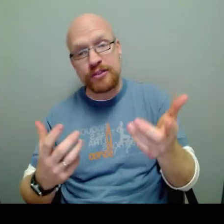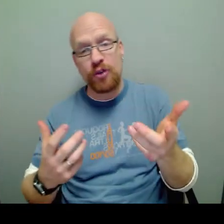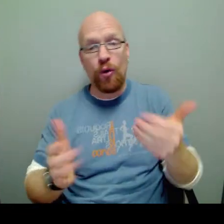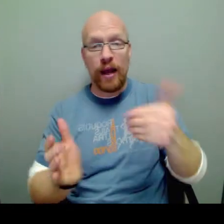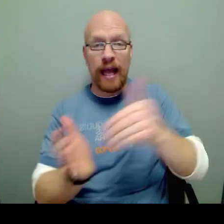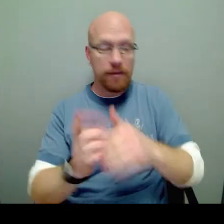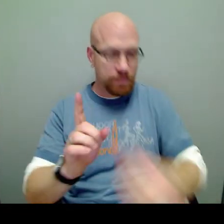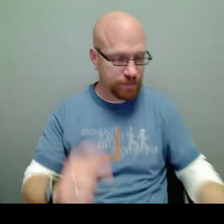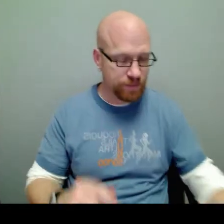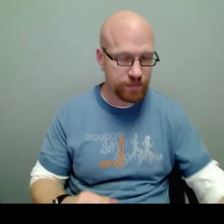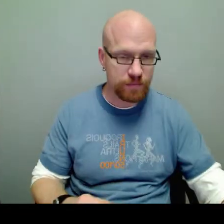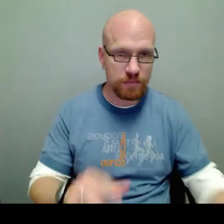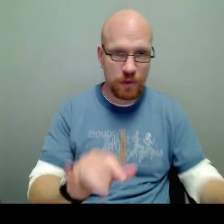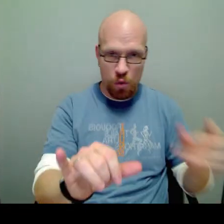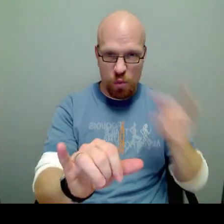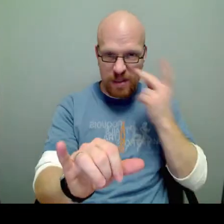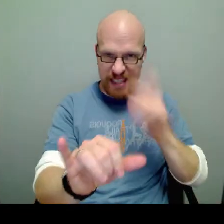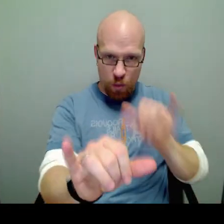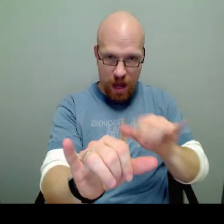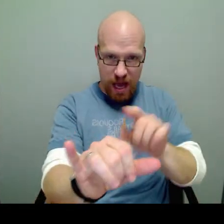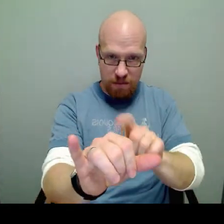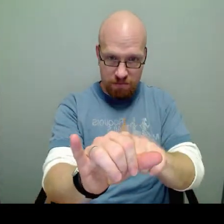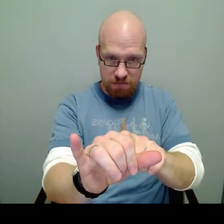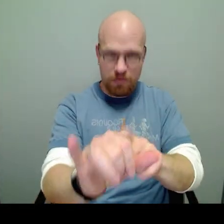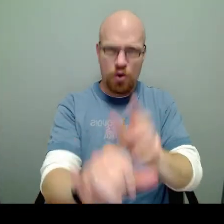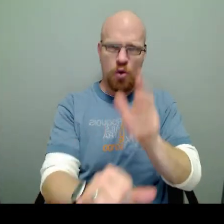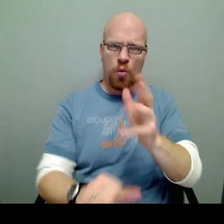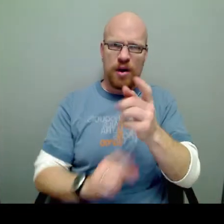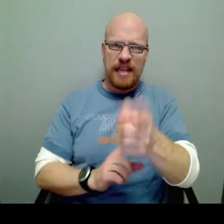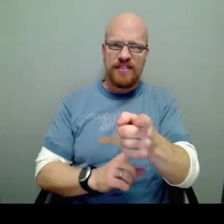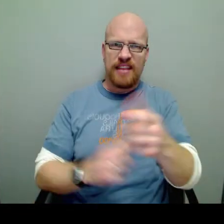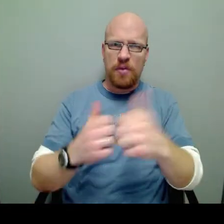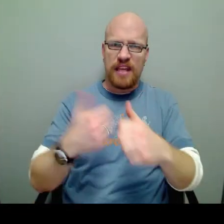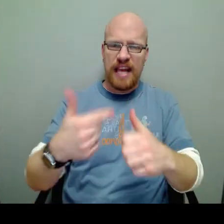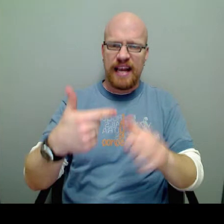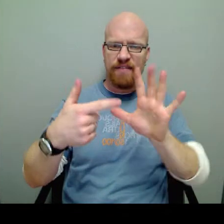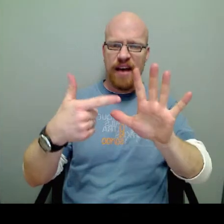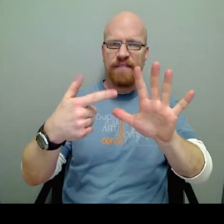So again, we see the Y. We're going to leave it there with the negative 5.